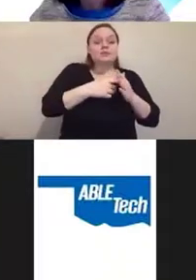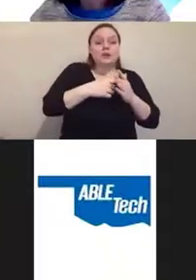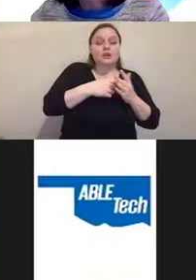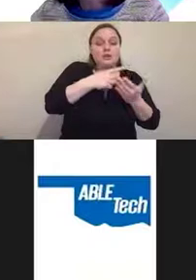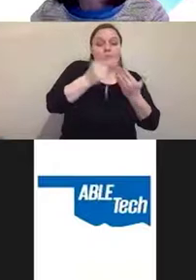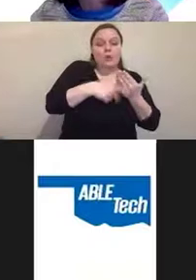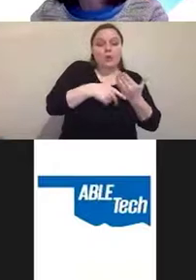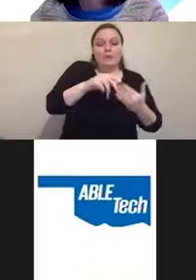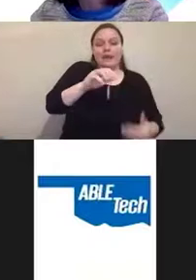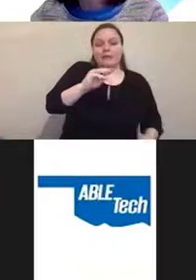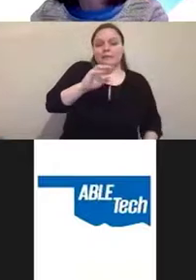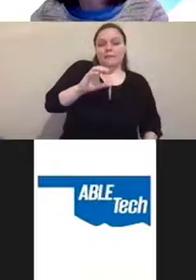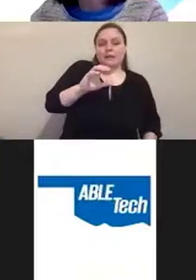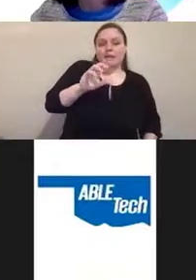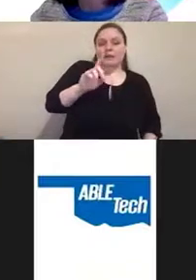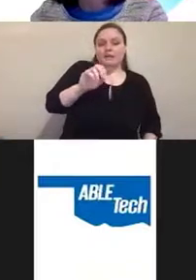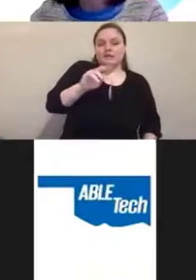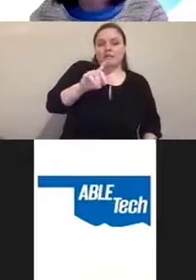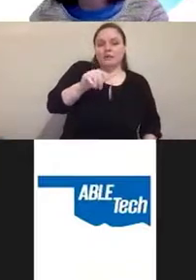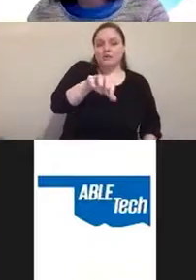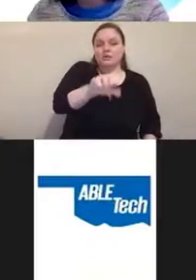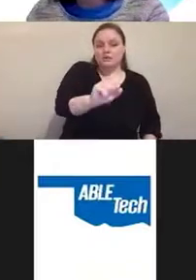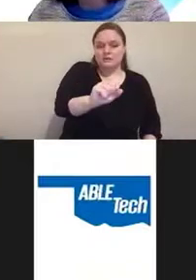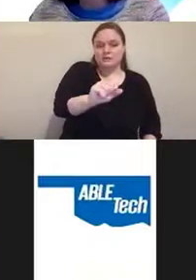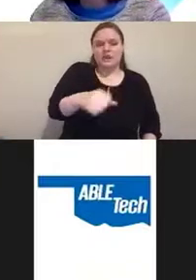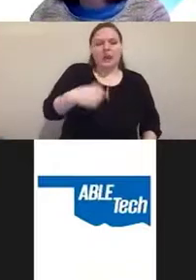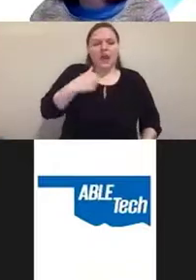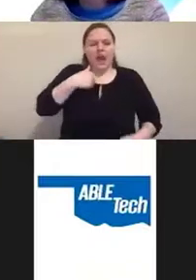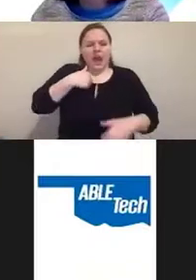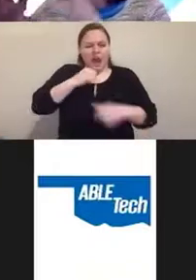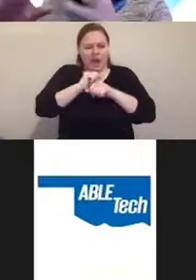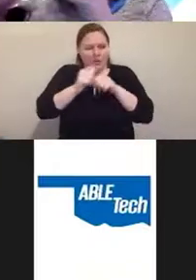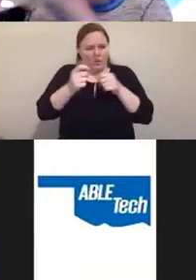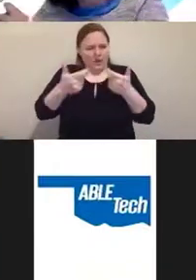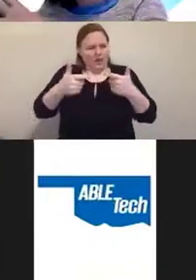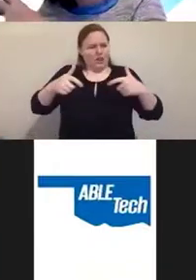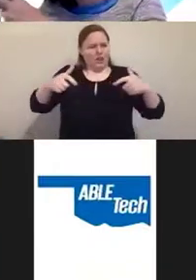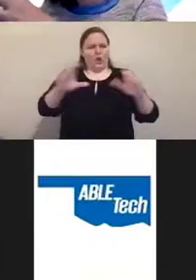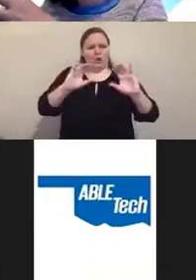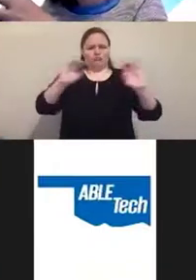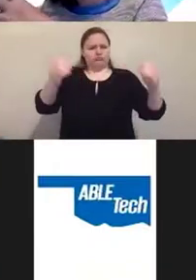So I work in fairly large organizations, usually going in where there's